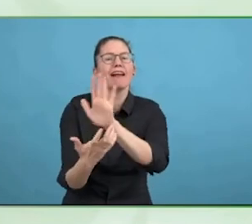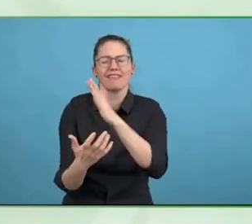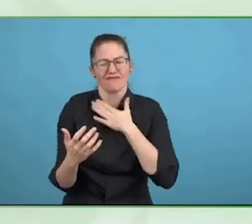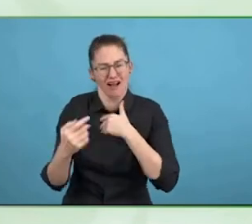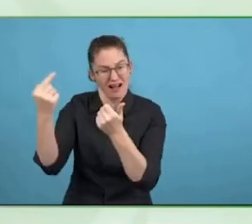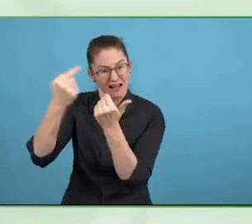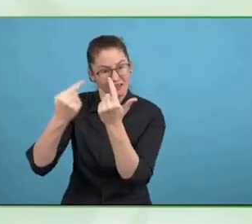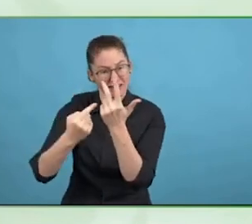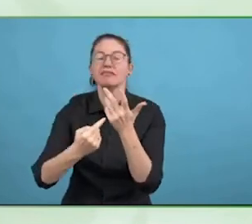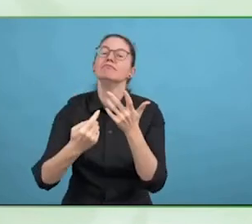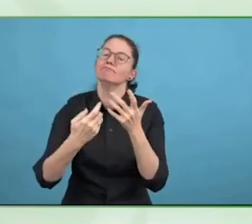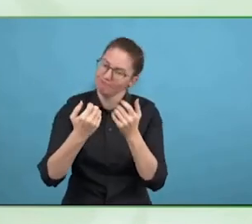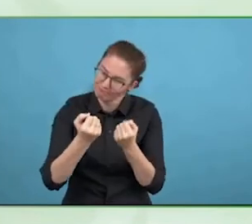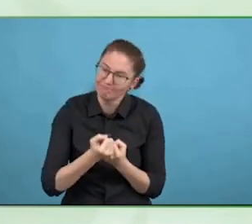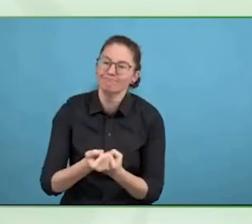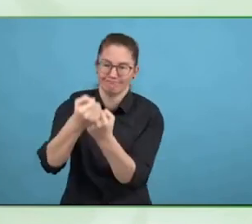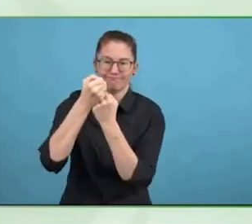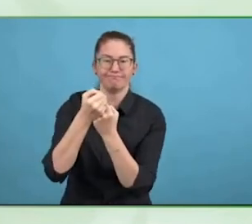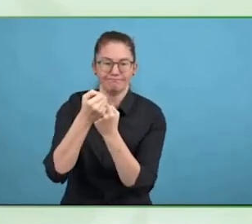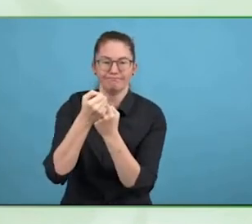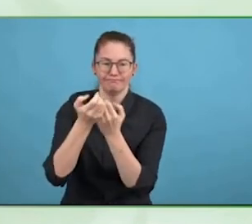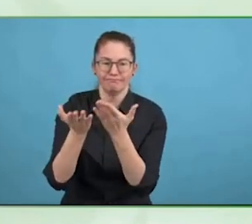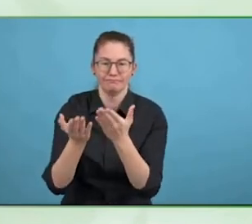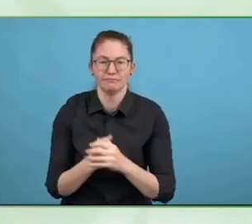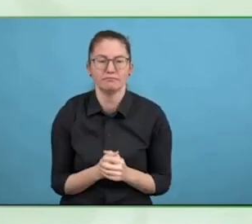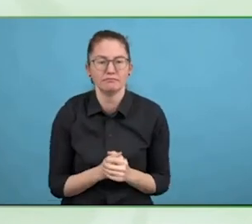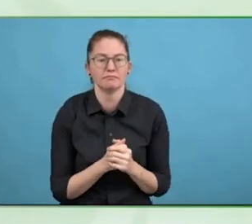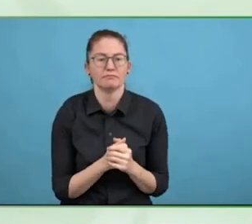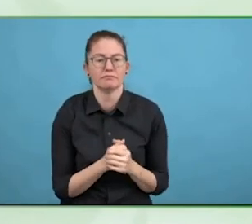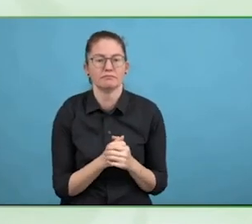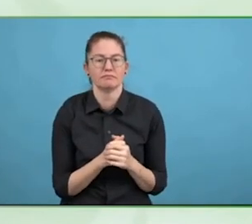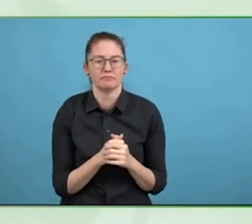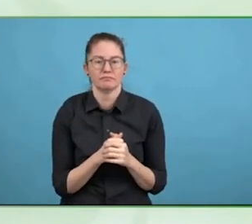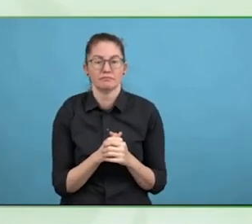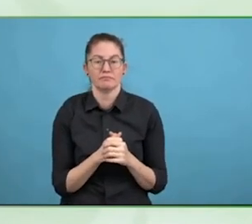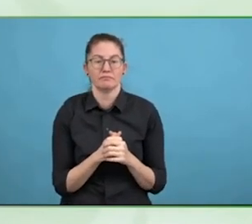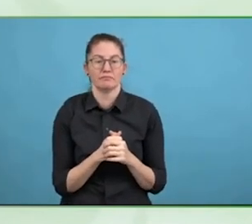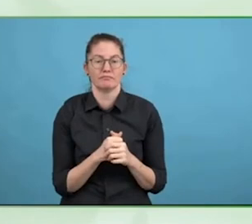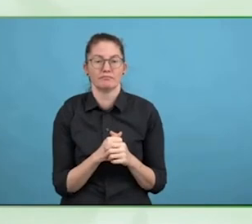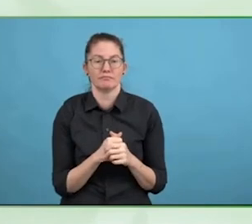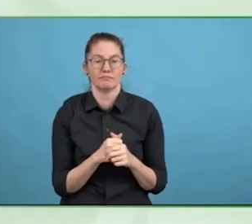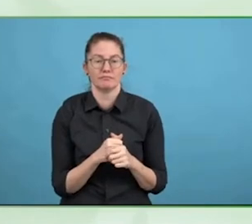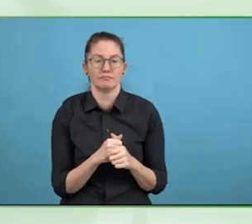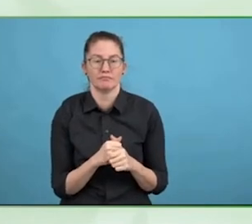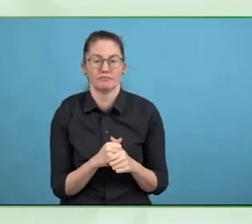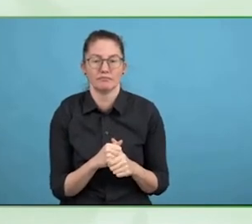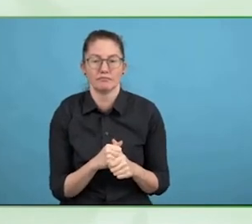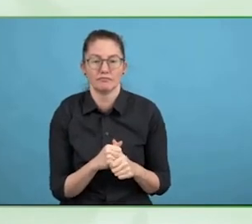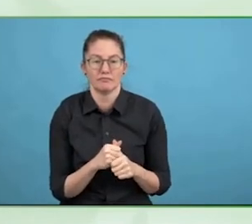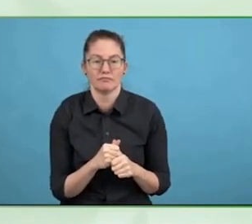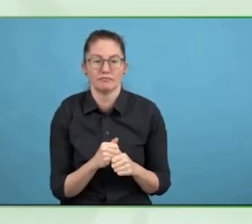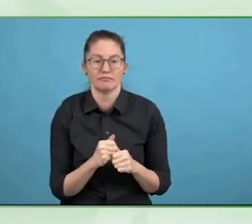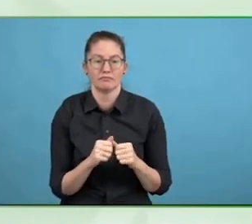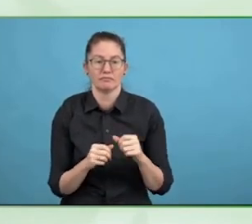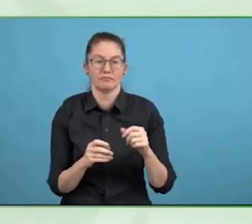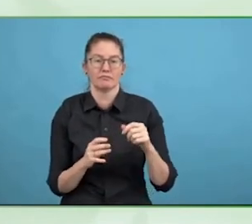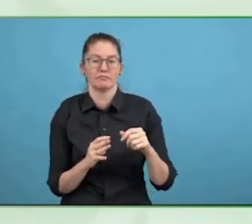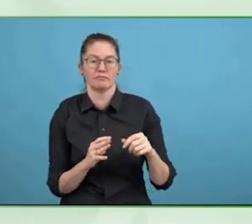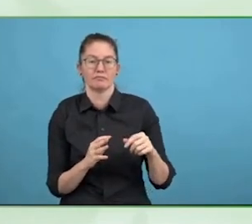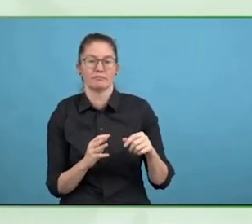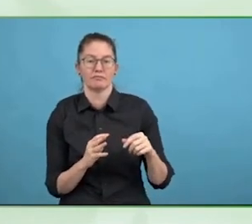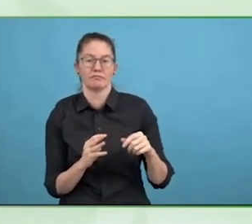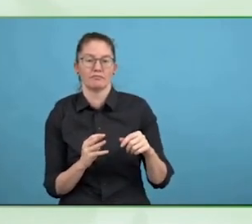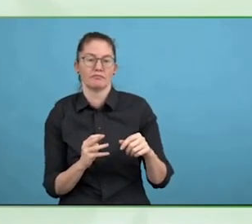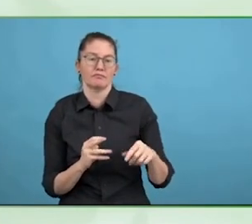That means that housing stock, job support, food banks, whatever it